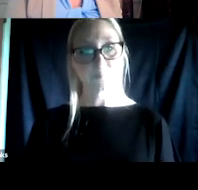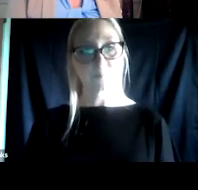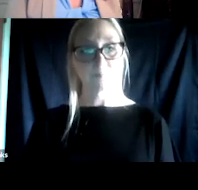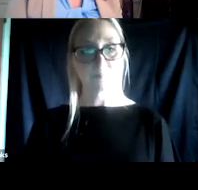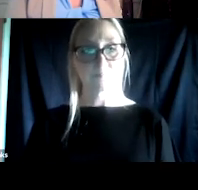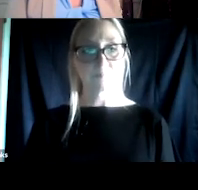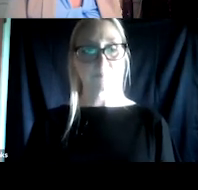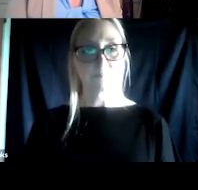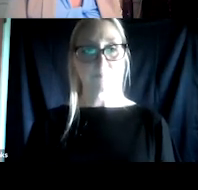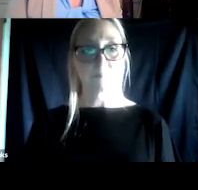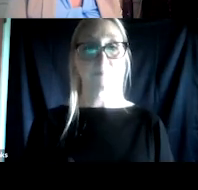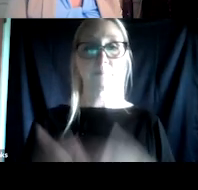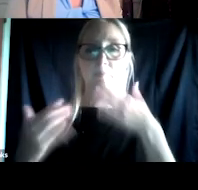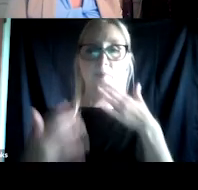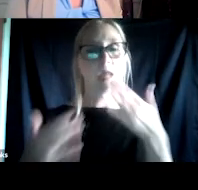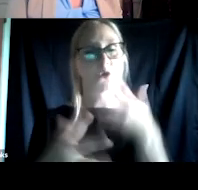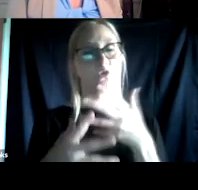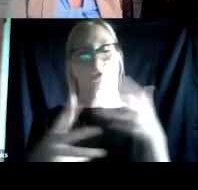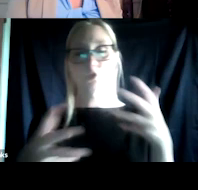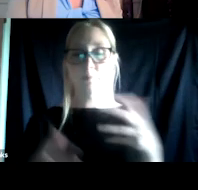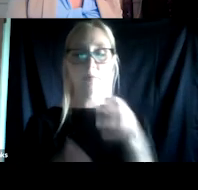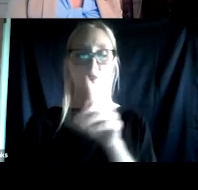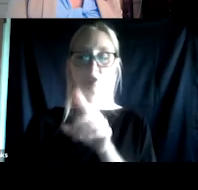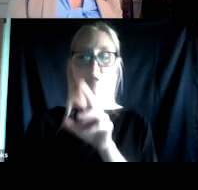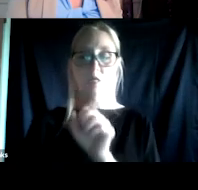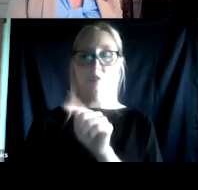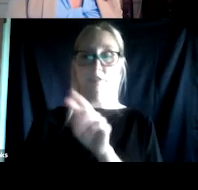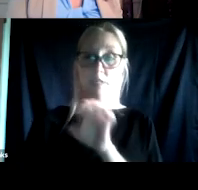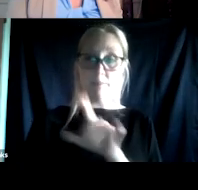Thank you so much Dr. Stimmel and Dr. Chard for your presentations